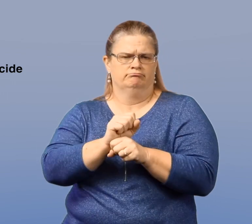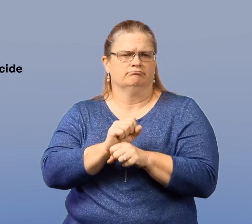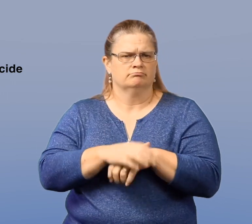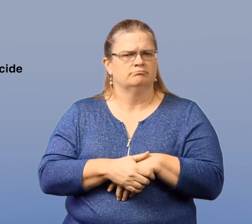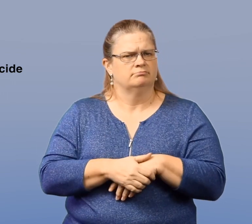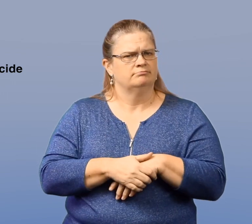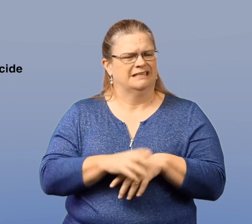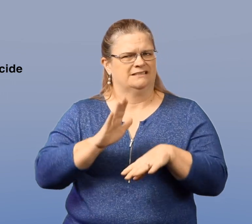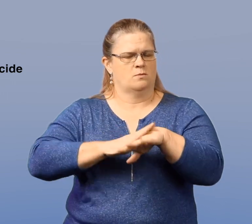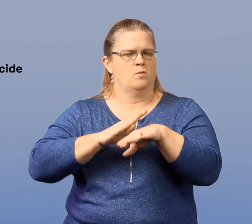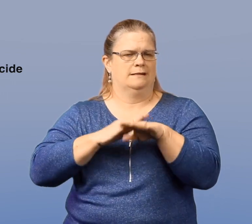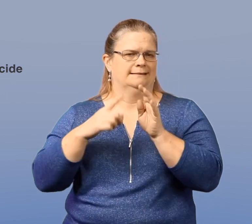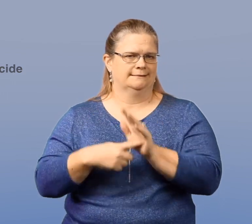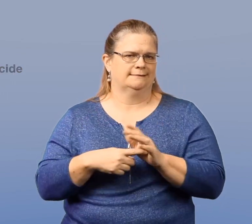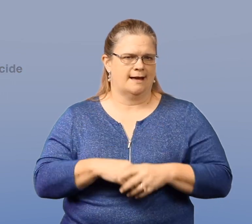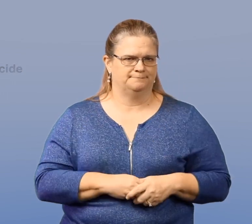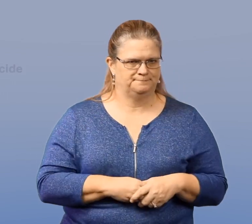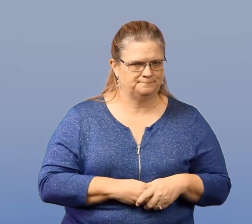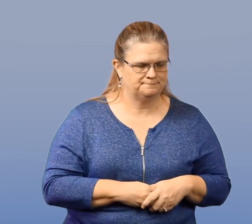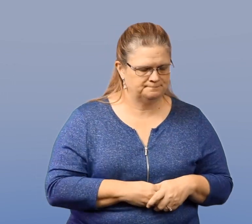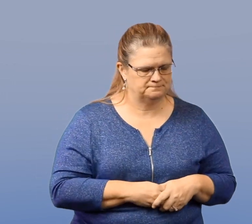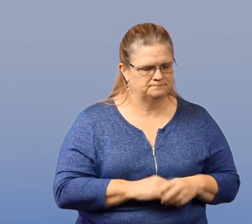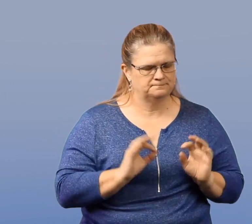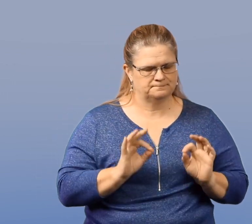or in their personal life is a warning sign.